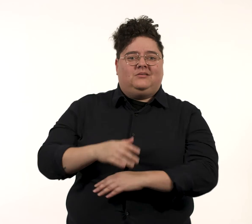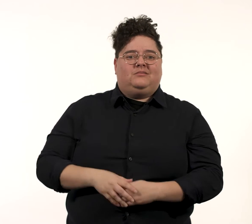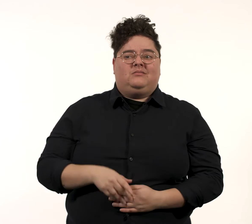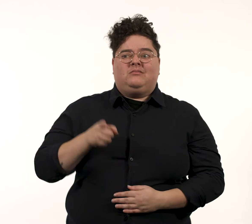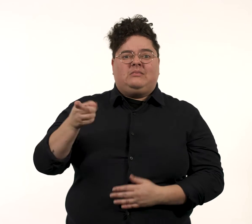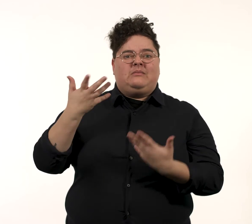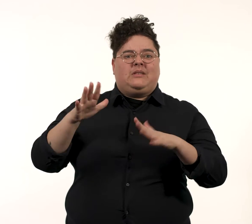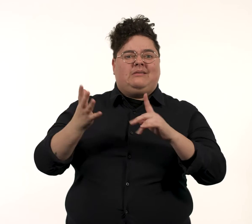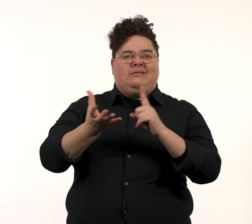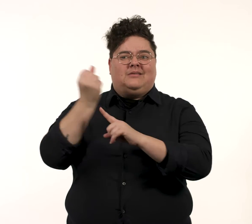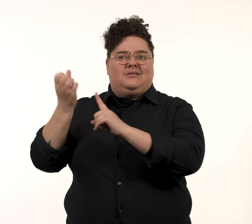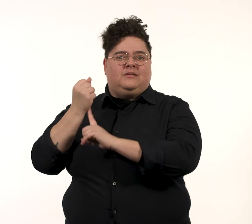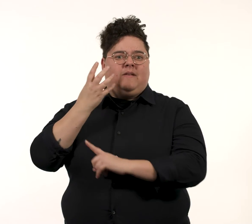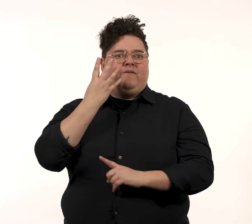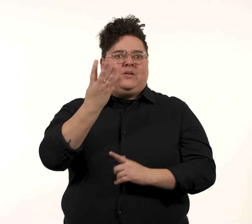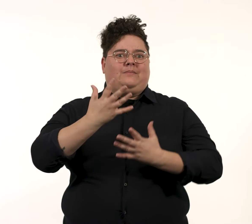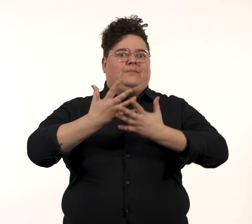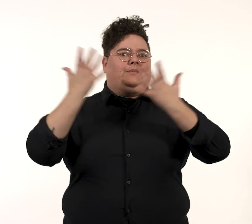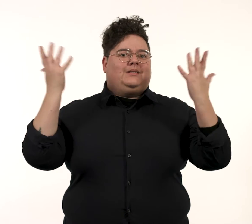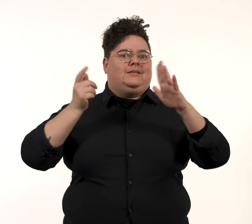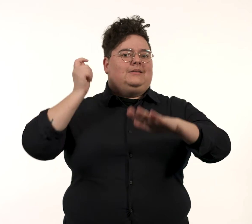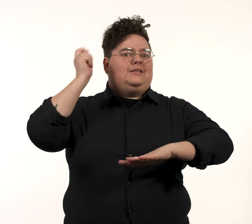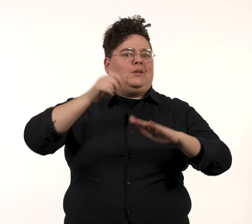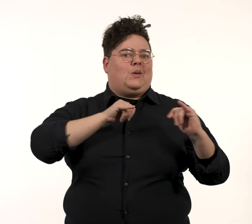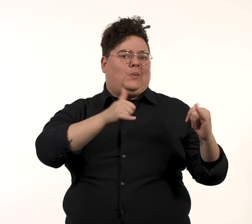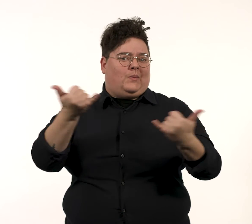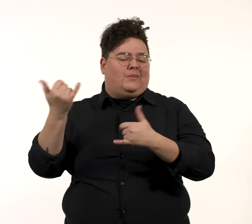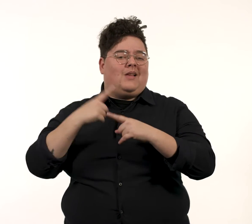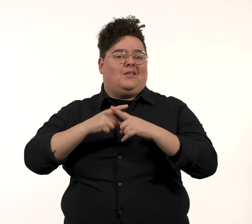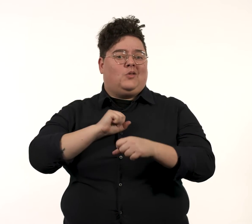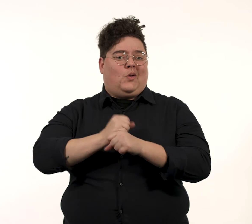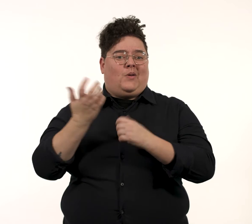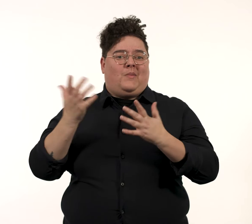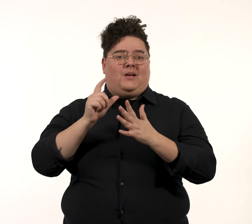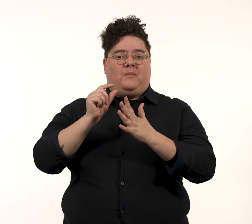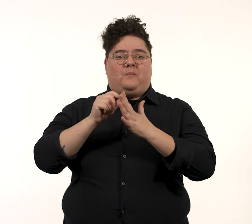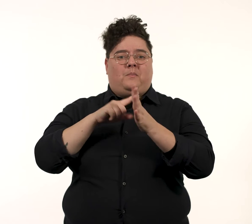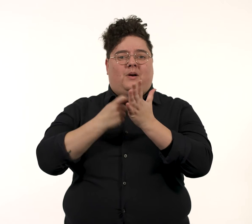Latest switch was oil painting in mid 2021.